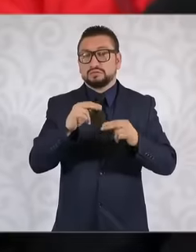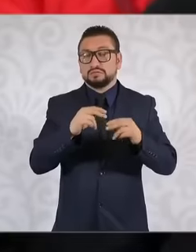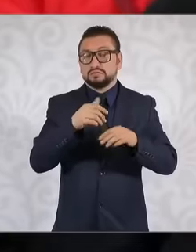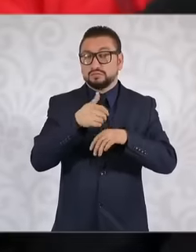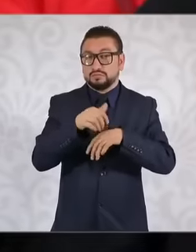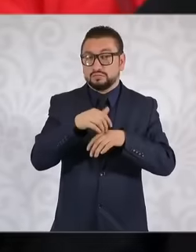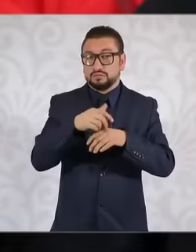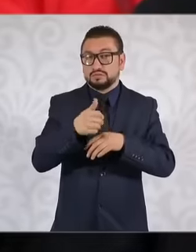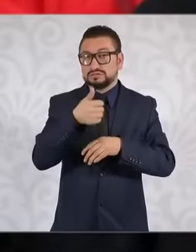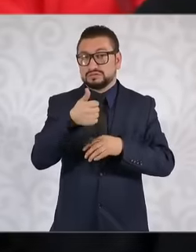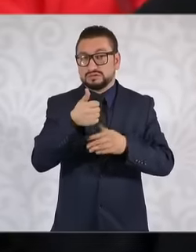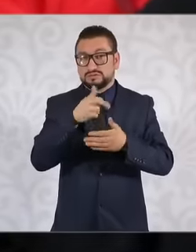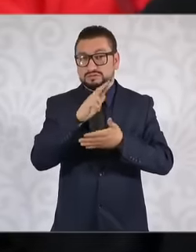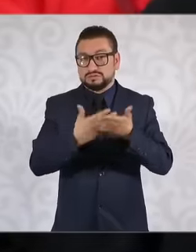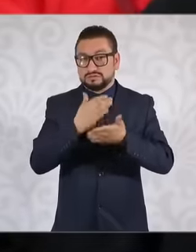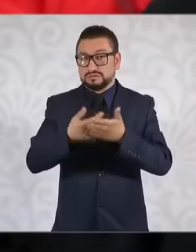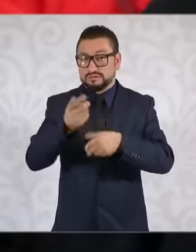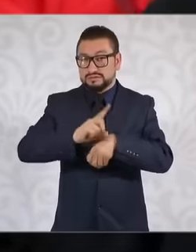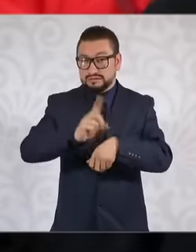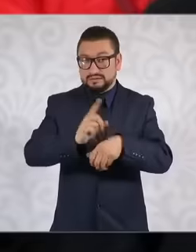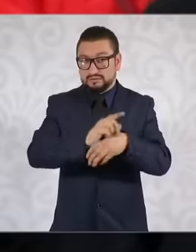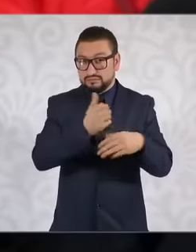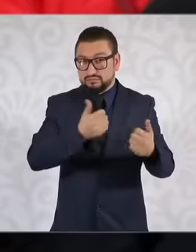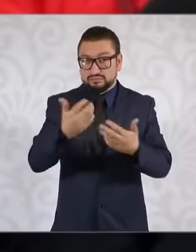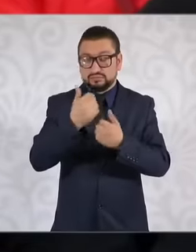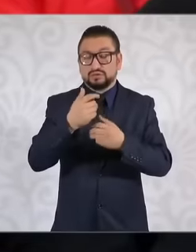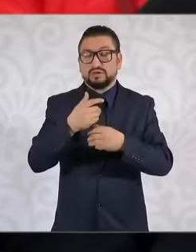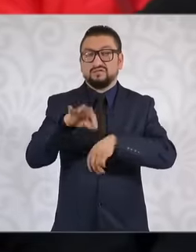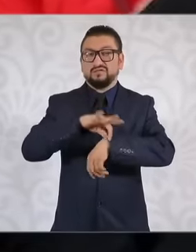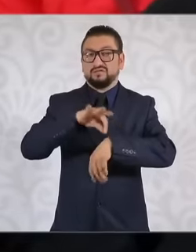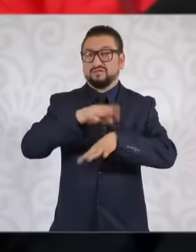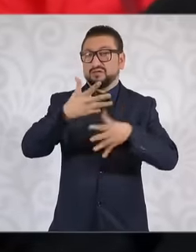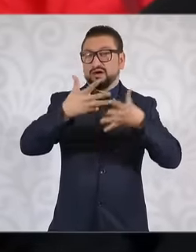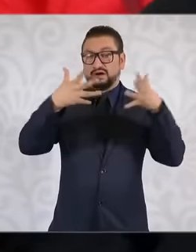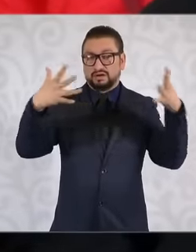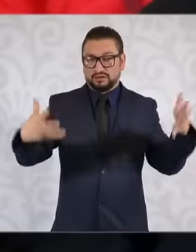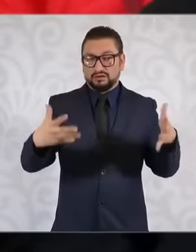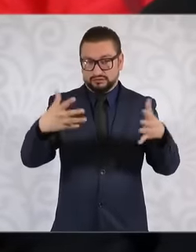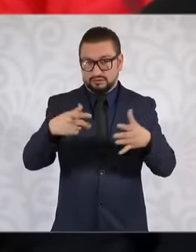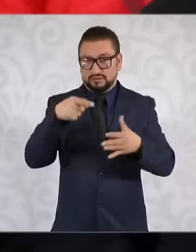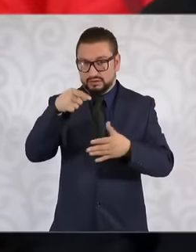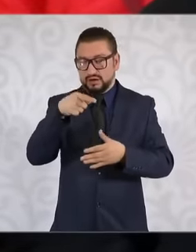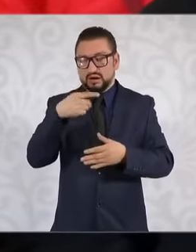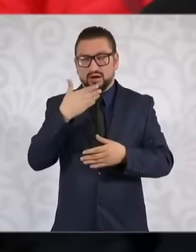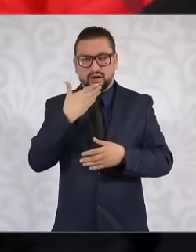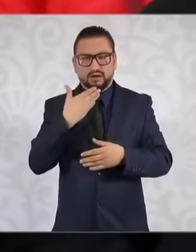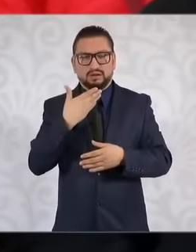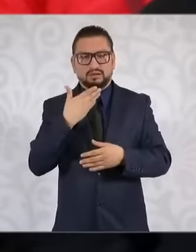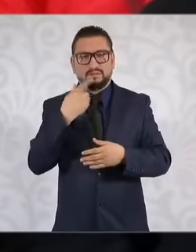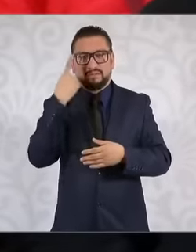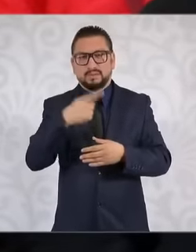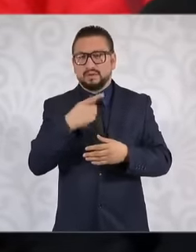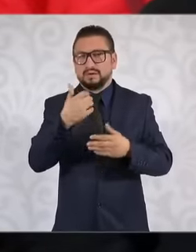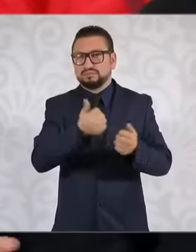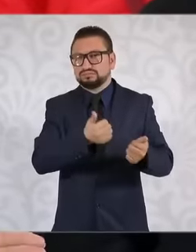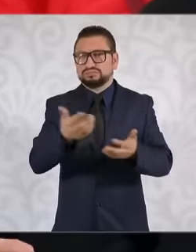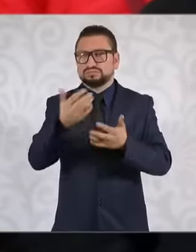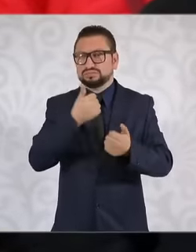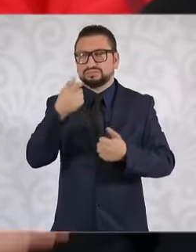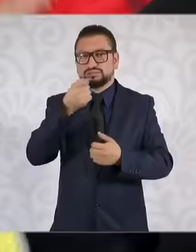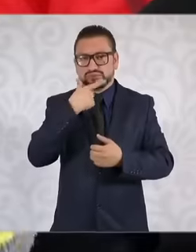six daily prescriptions and if the megafarma will be a reference point for the supply of medications that